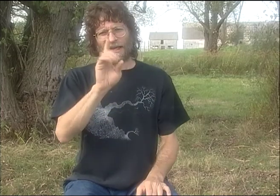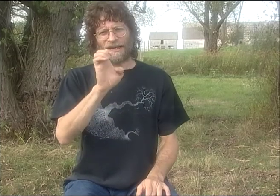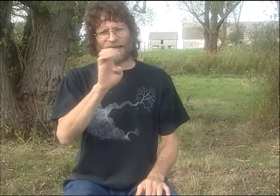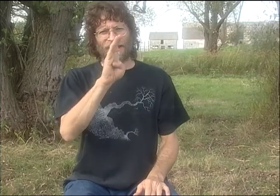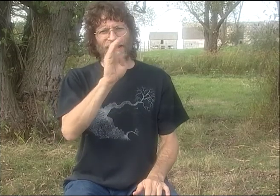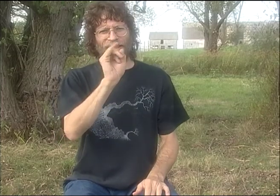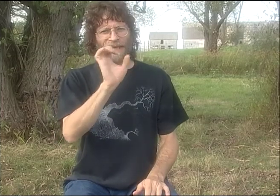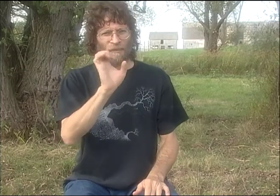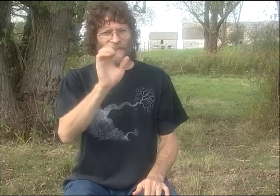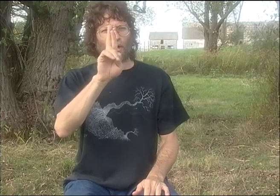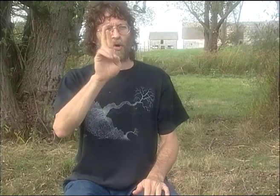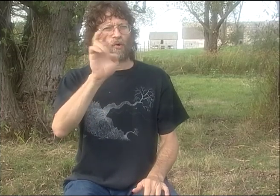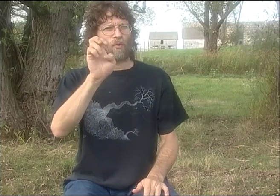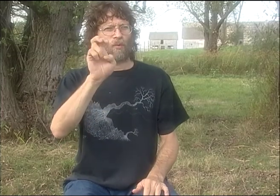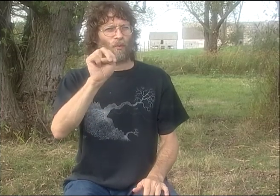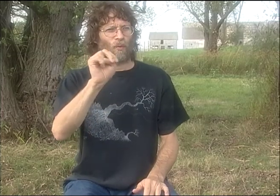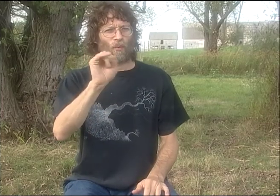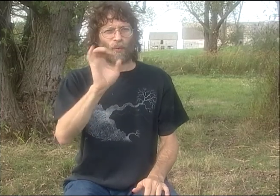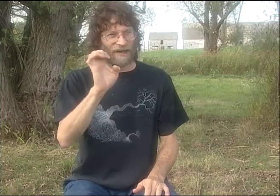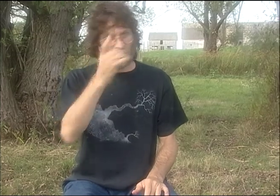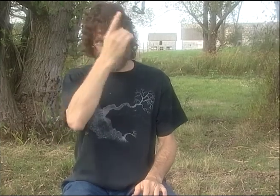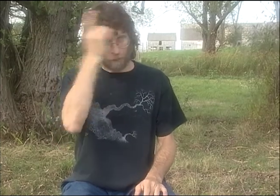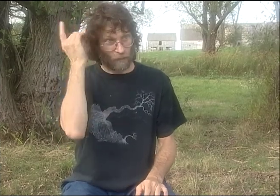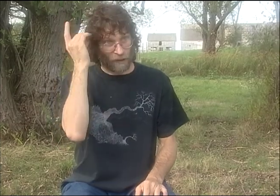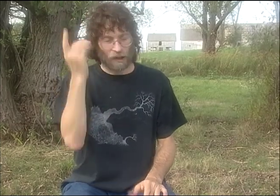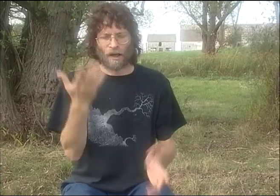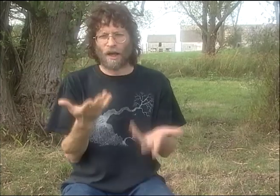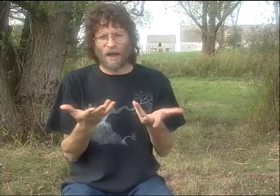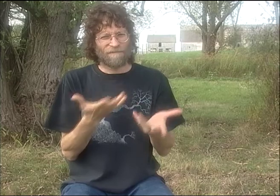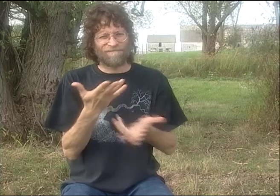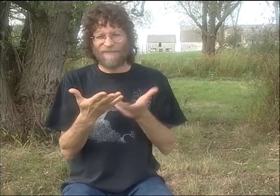I DON'T KNOW. LET'S SEE. I'M TRYING TO REMEMBER THE FIRST NIGHT I MET DEBBIE RENNIE.